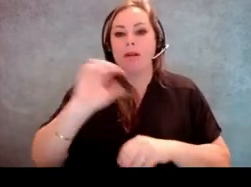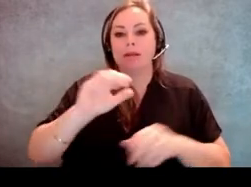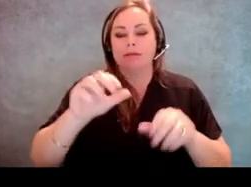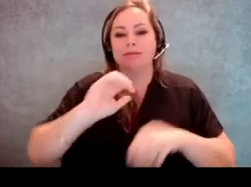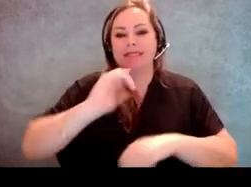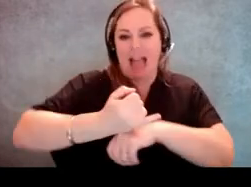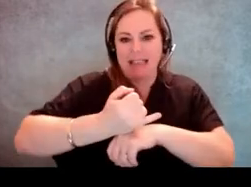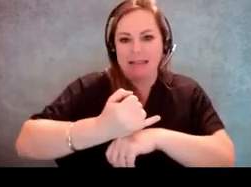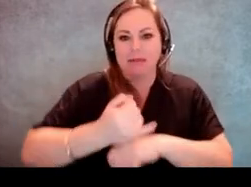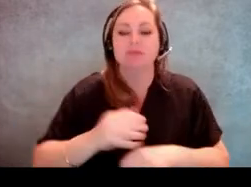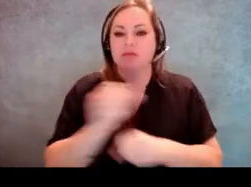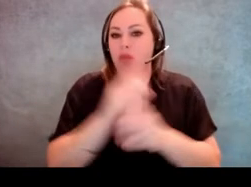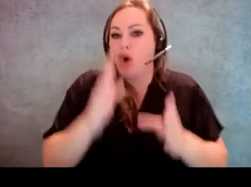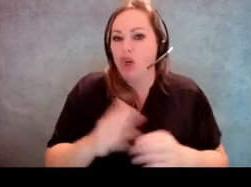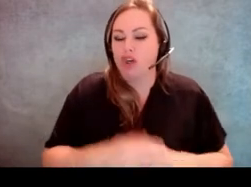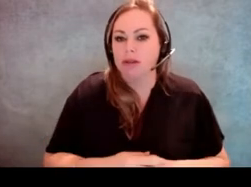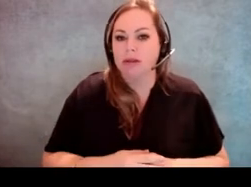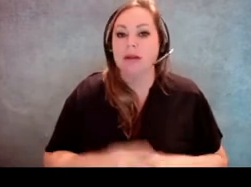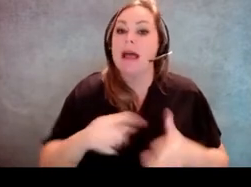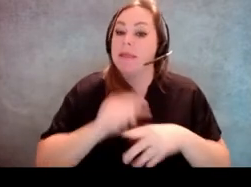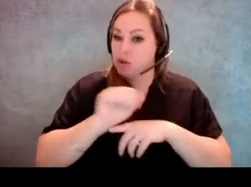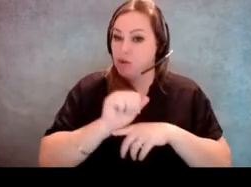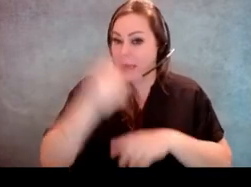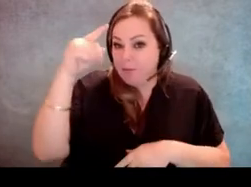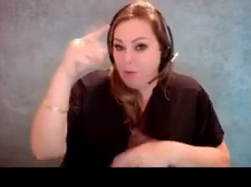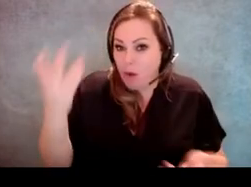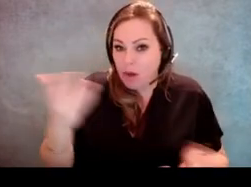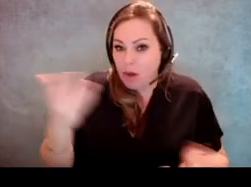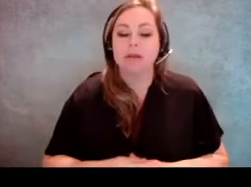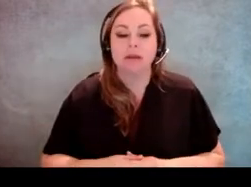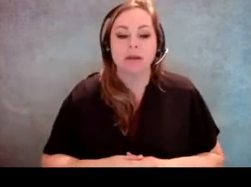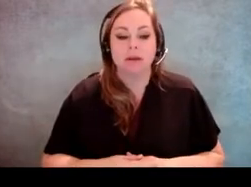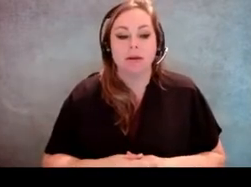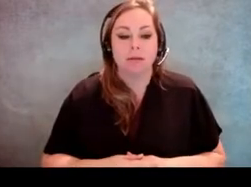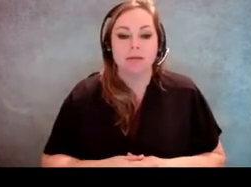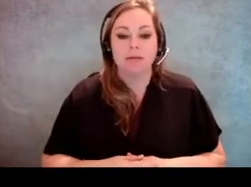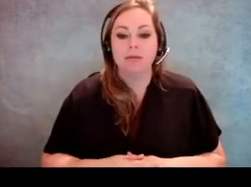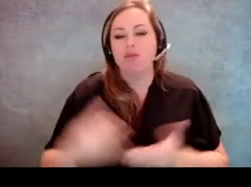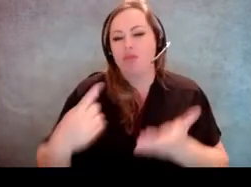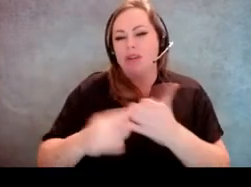We have created this training to, well, we'll talk about that kind of what